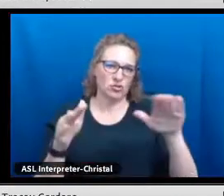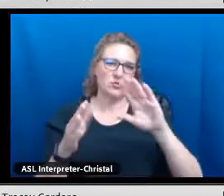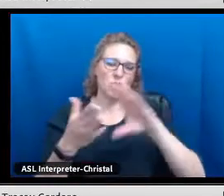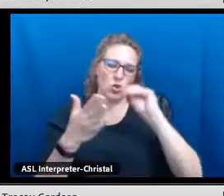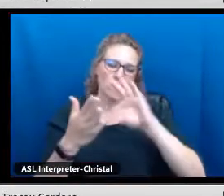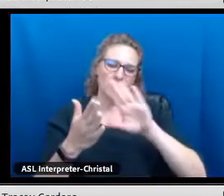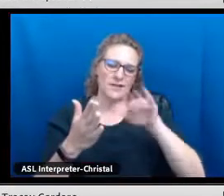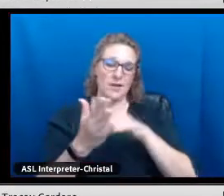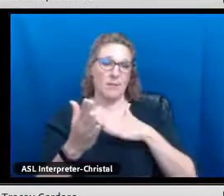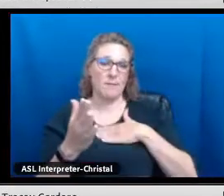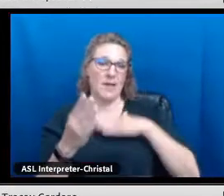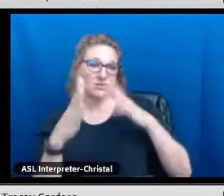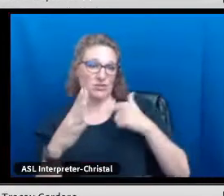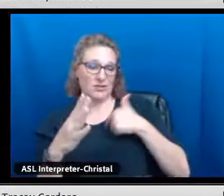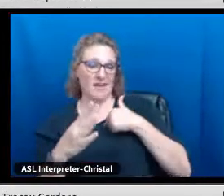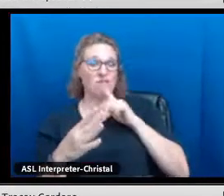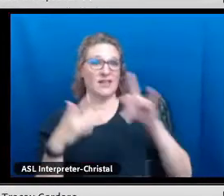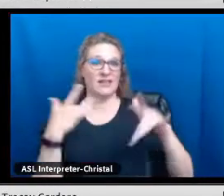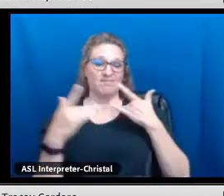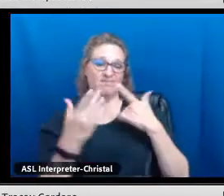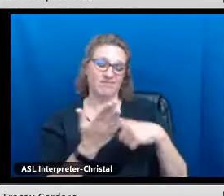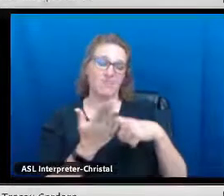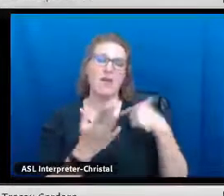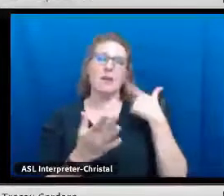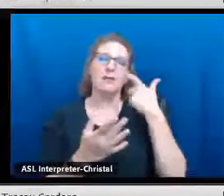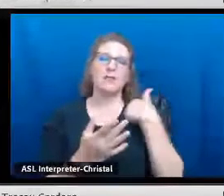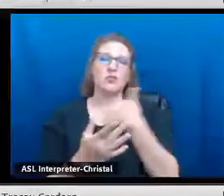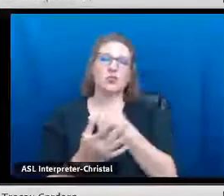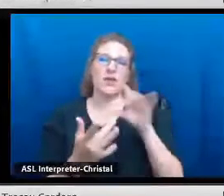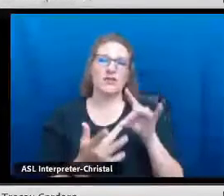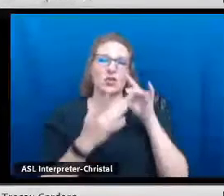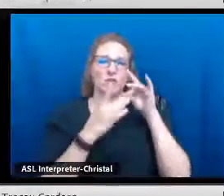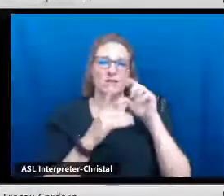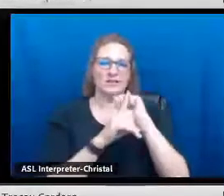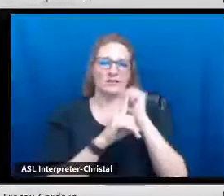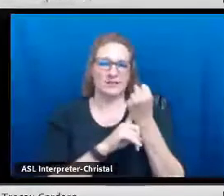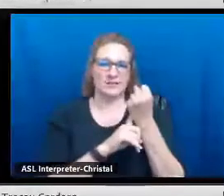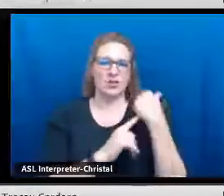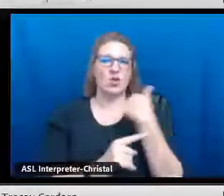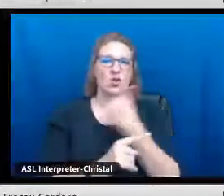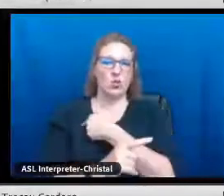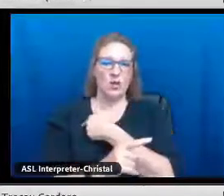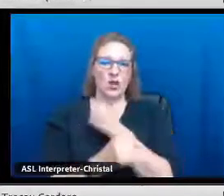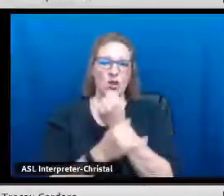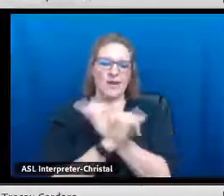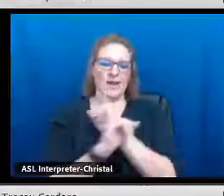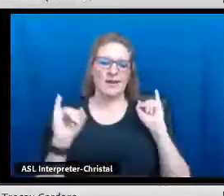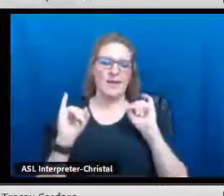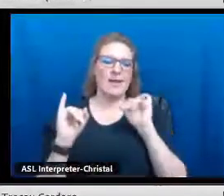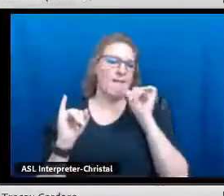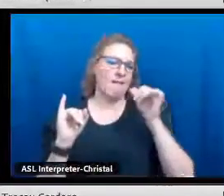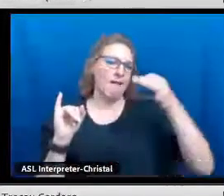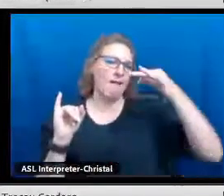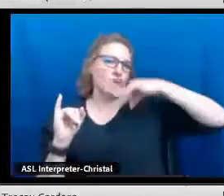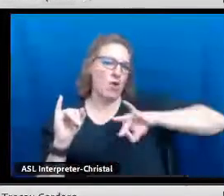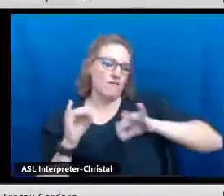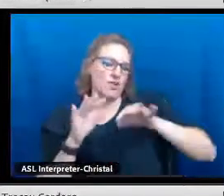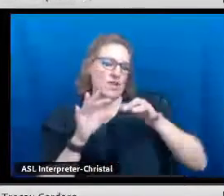My team and I are really excited that I could be a part of this discussion because we are in a very unique situation.